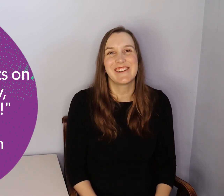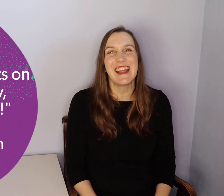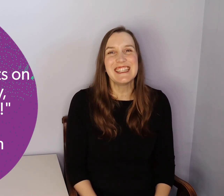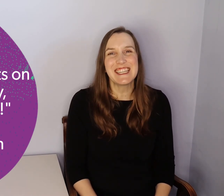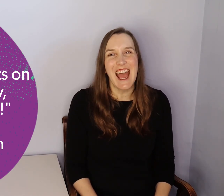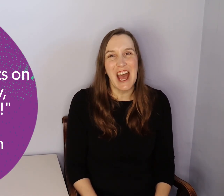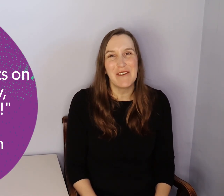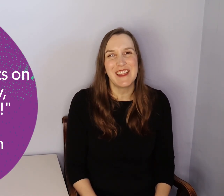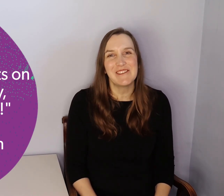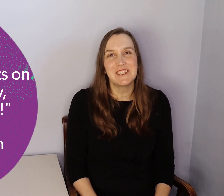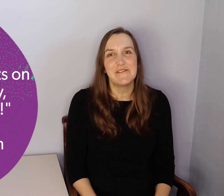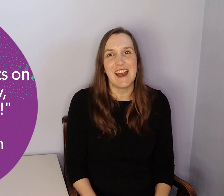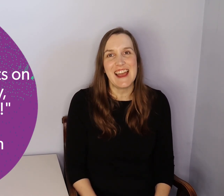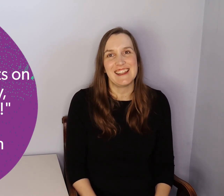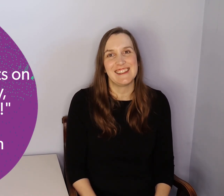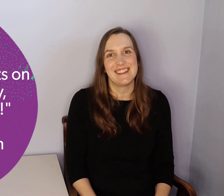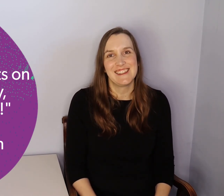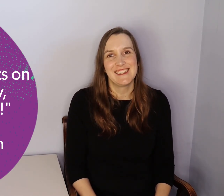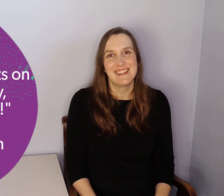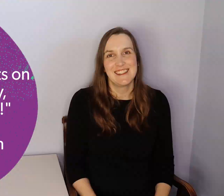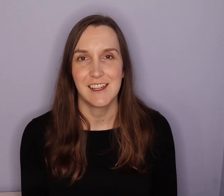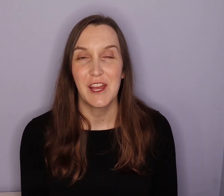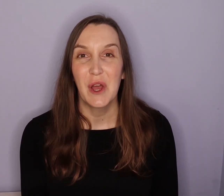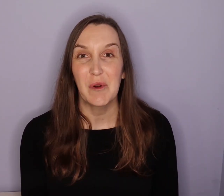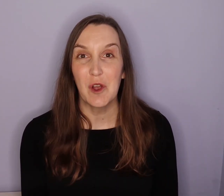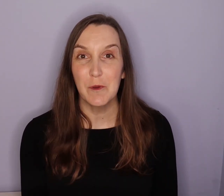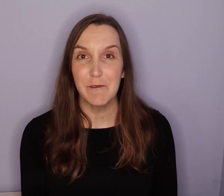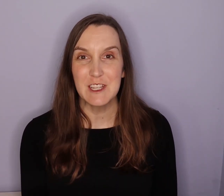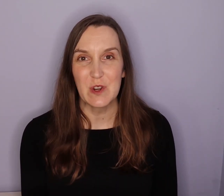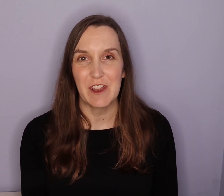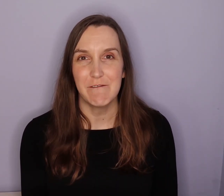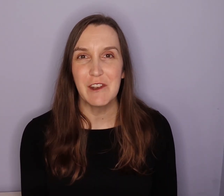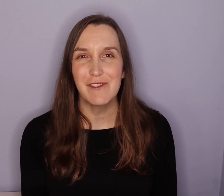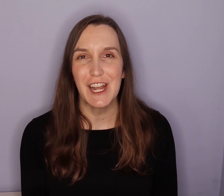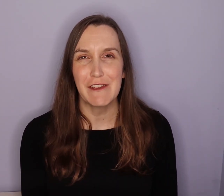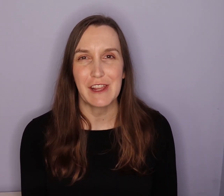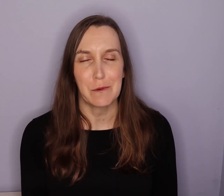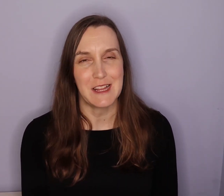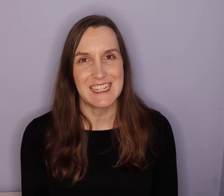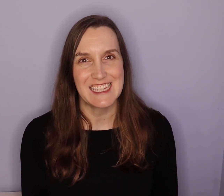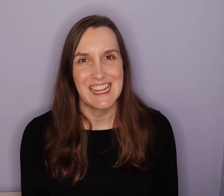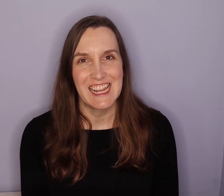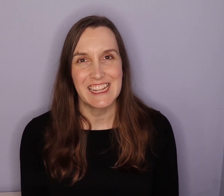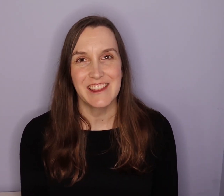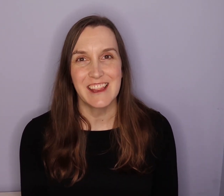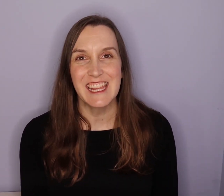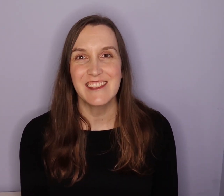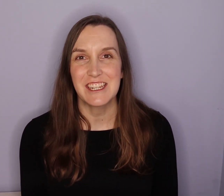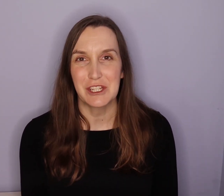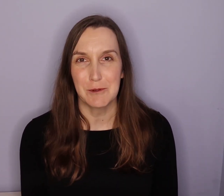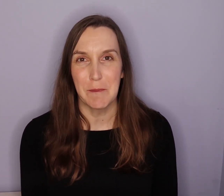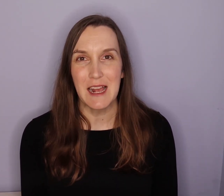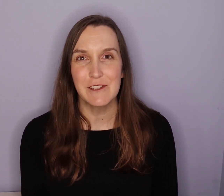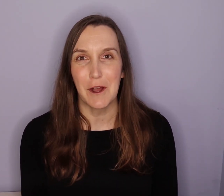Great job, that was fun. We hope you have enjoyed fun Friday finger place. Click the link in the description